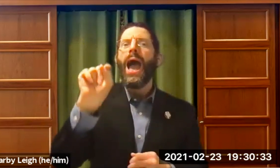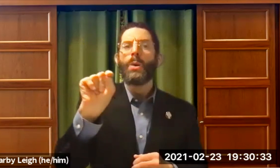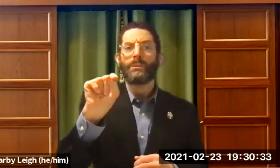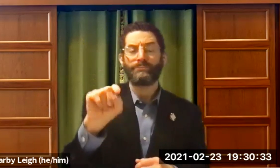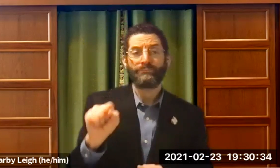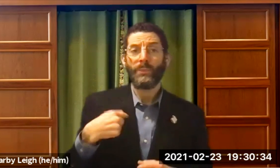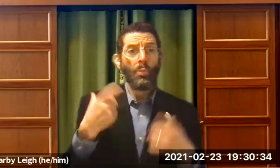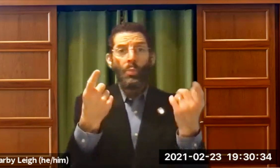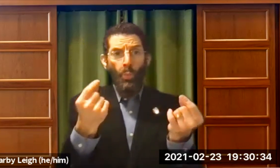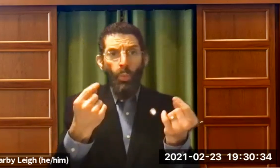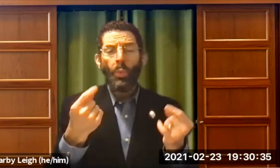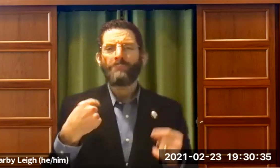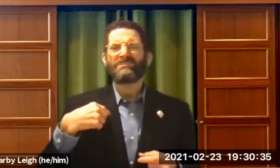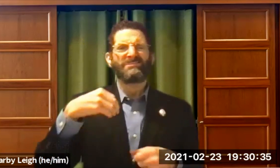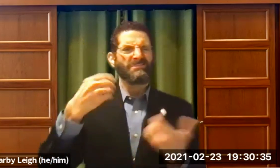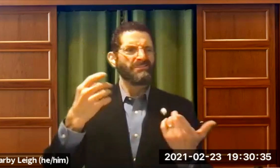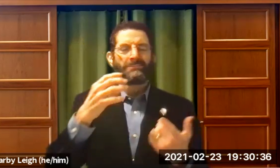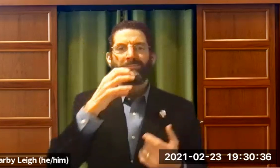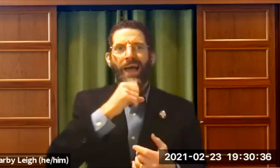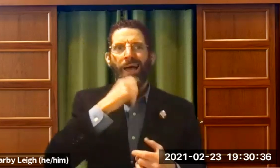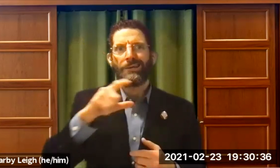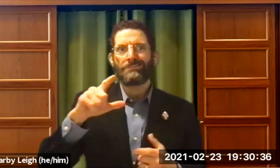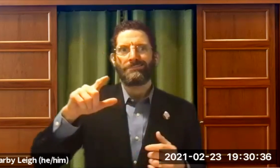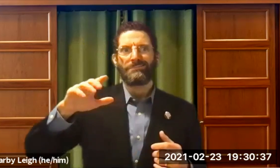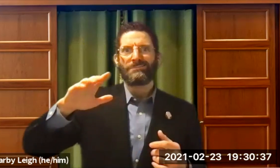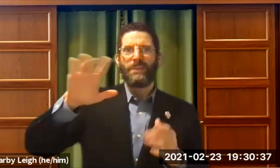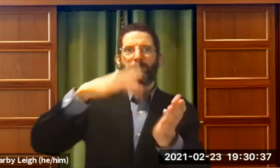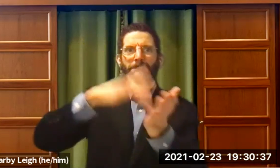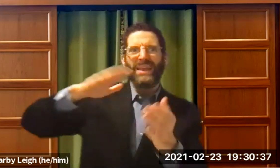wanted to investigate and find out. So I guess at that